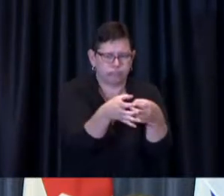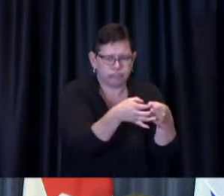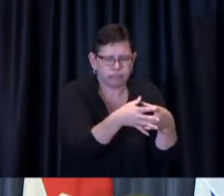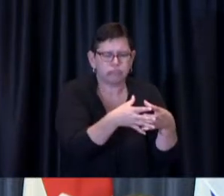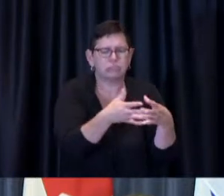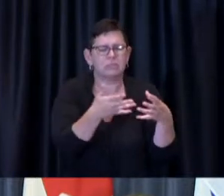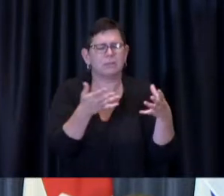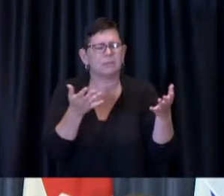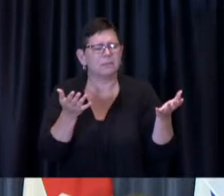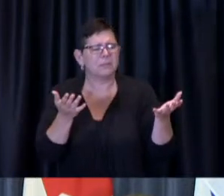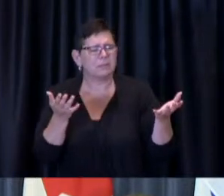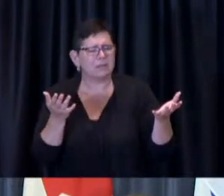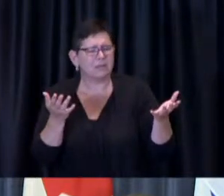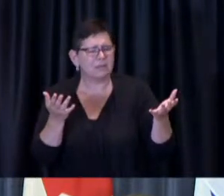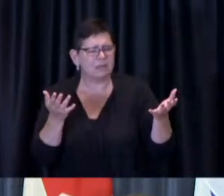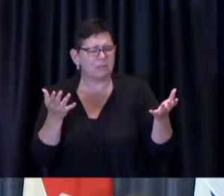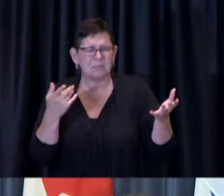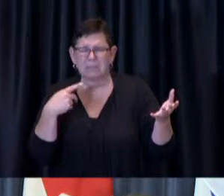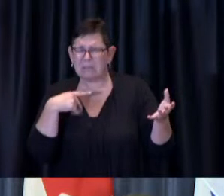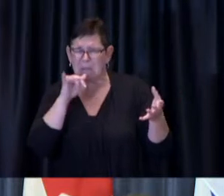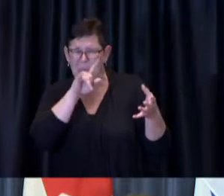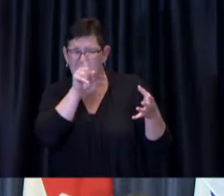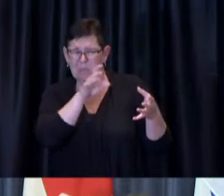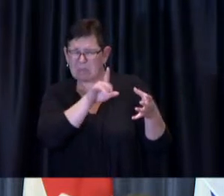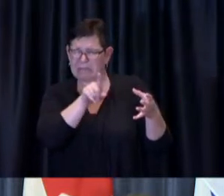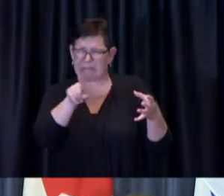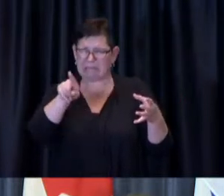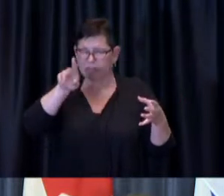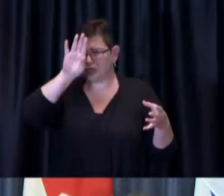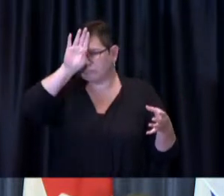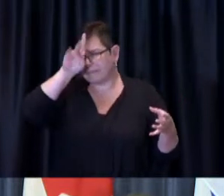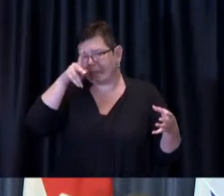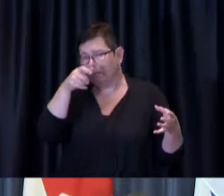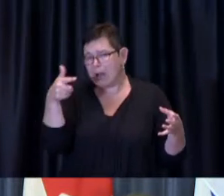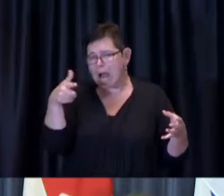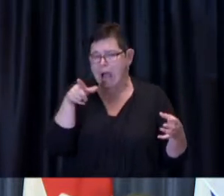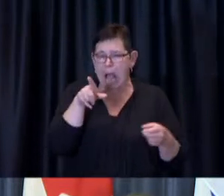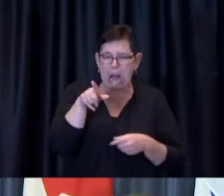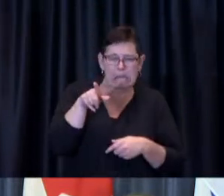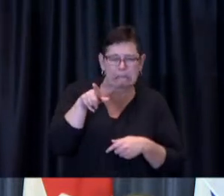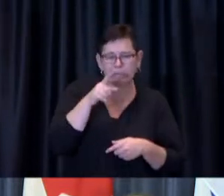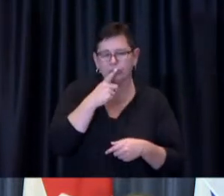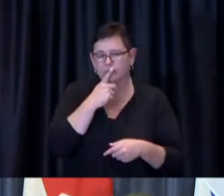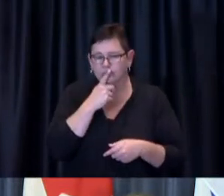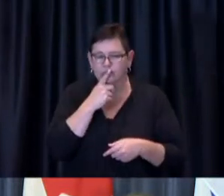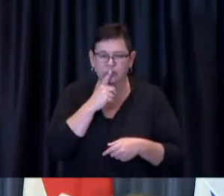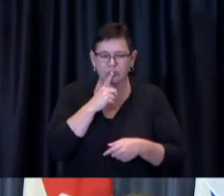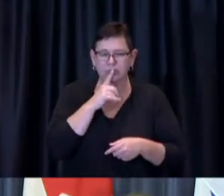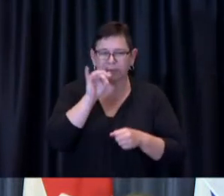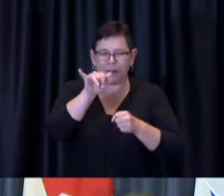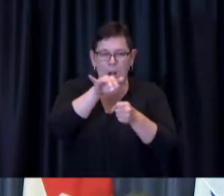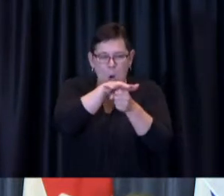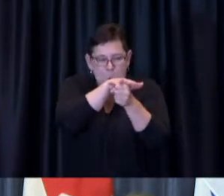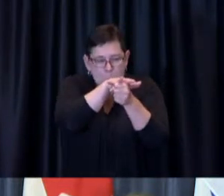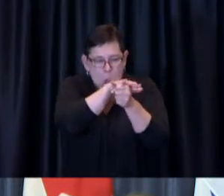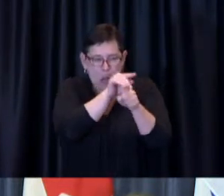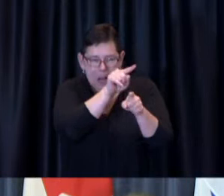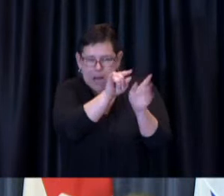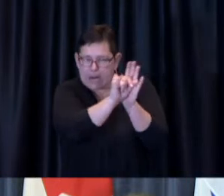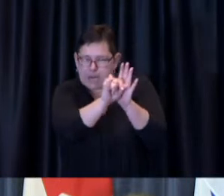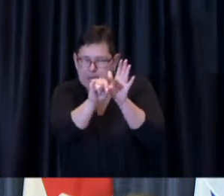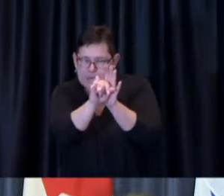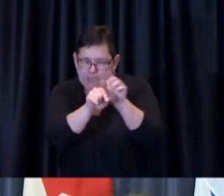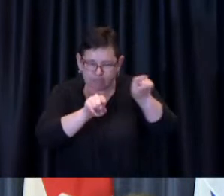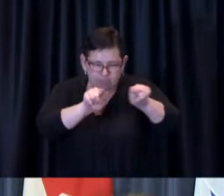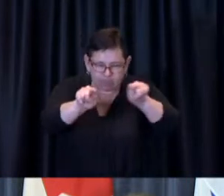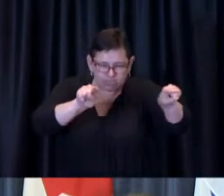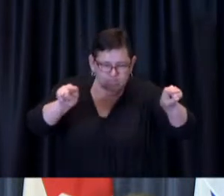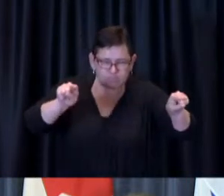uh Chief Pegg um and uh going hyper local in focused areas with lower vaccination rates can you